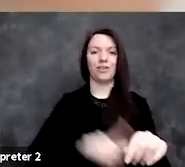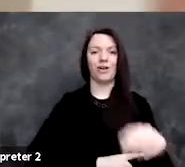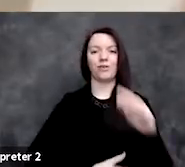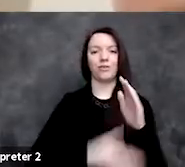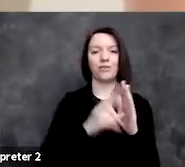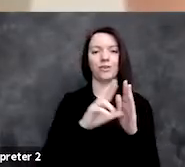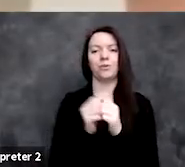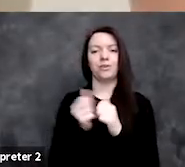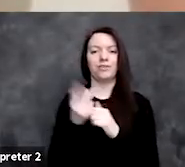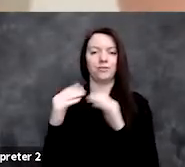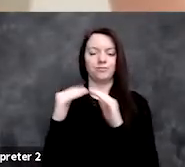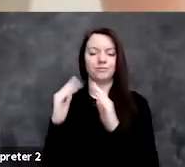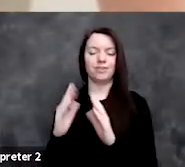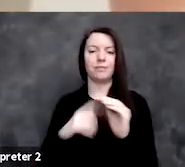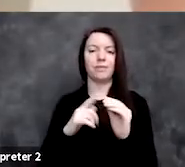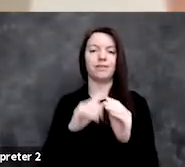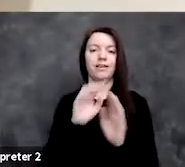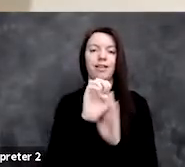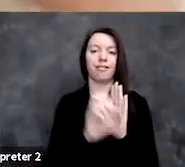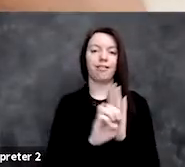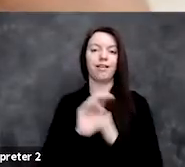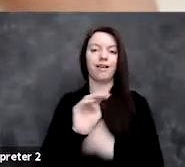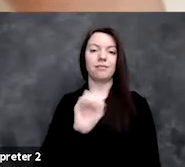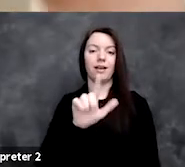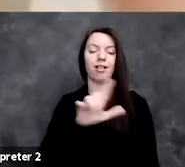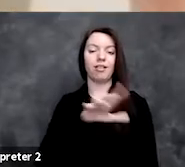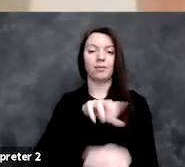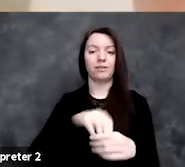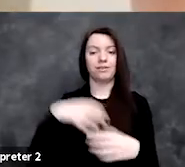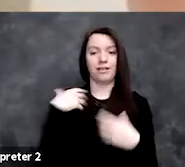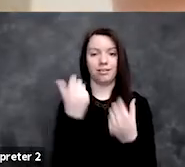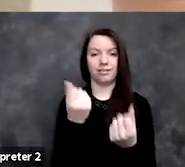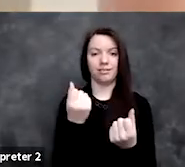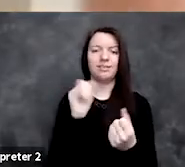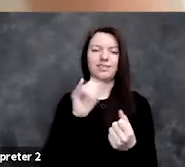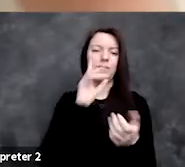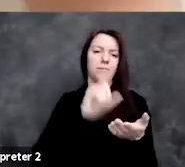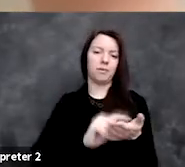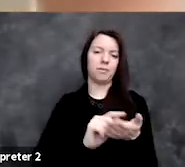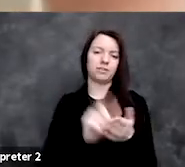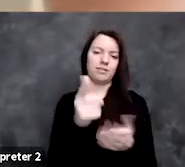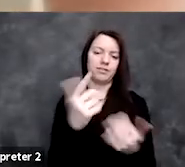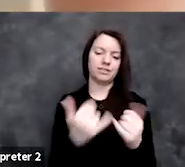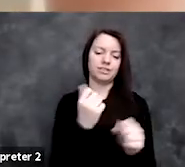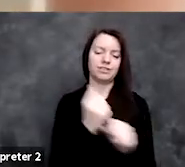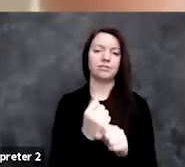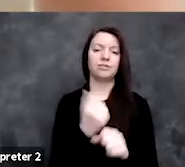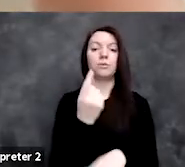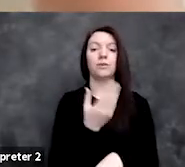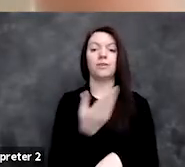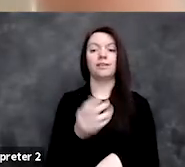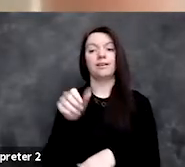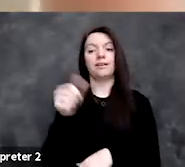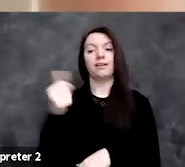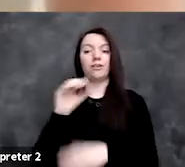on ethical ML in health, that'll come out later this year, and one of the things that another coauthor pointed out